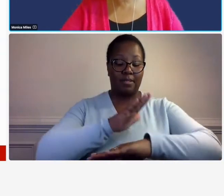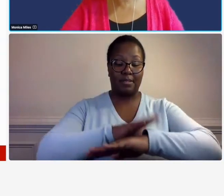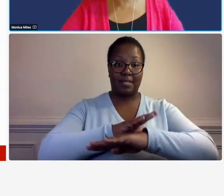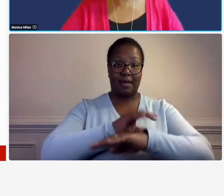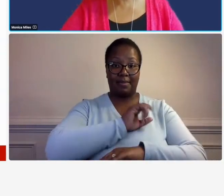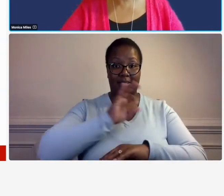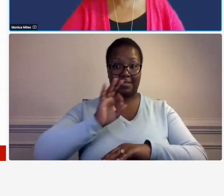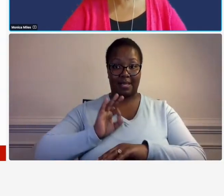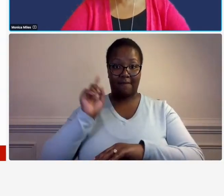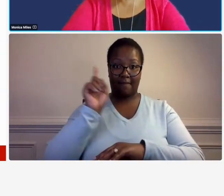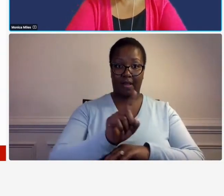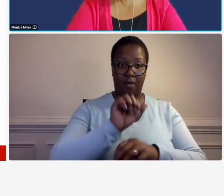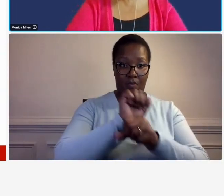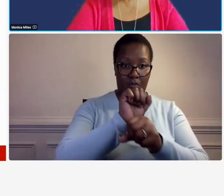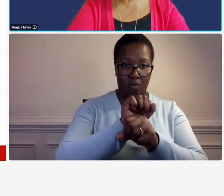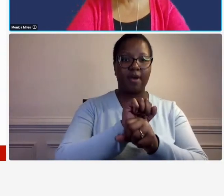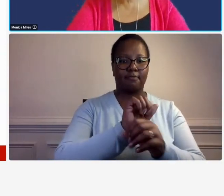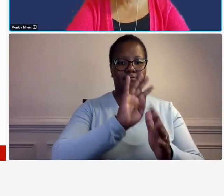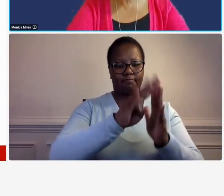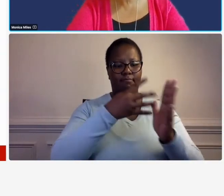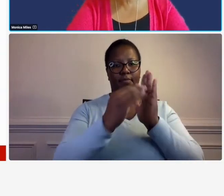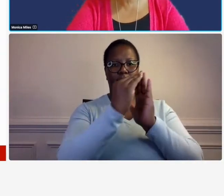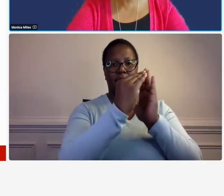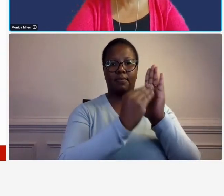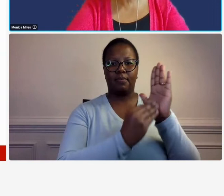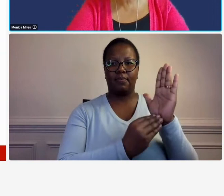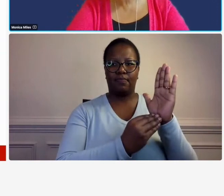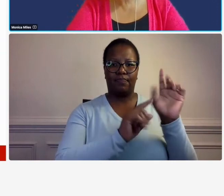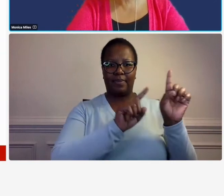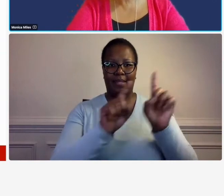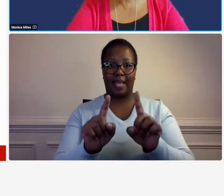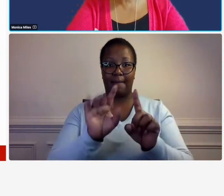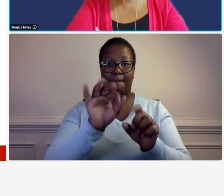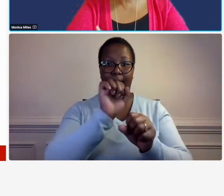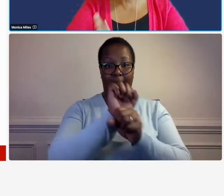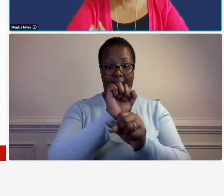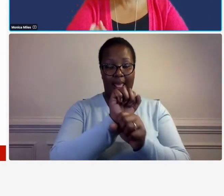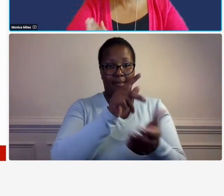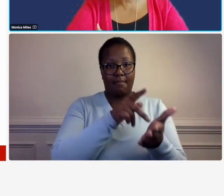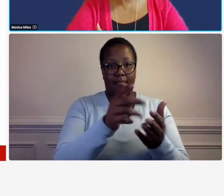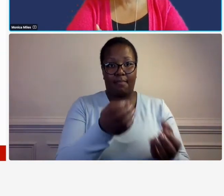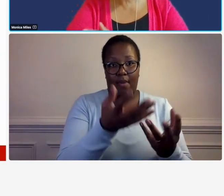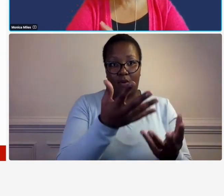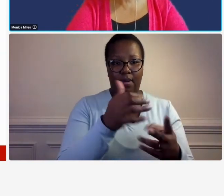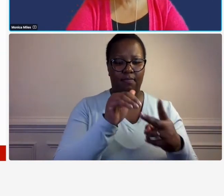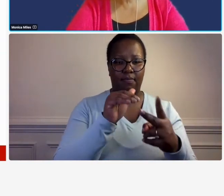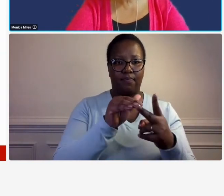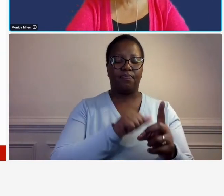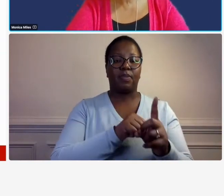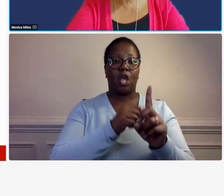system that identifies employee labor by cost objective by cost objective and also